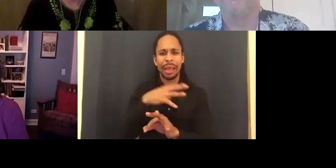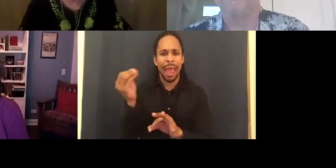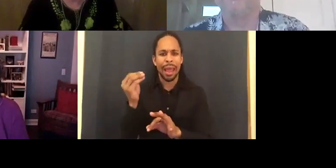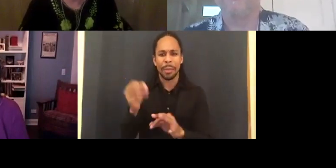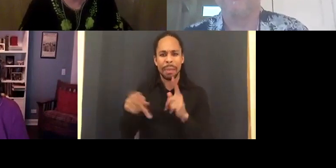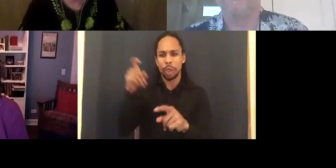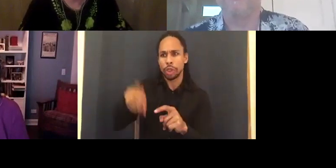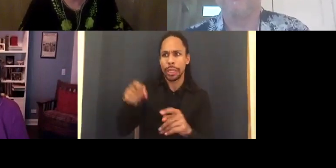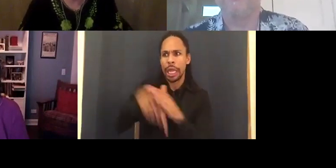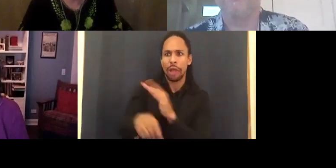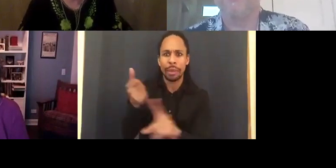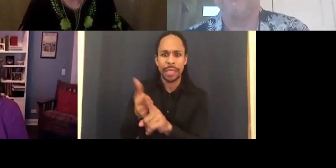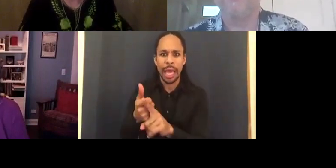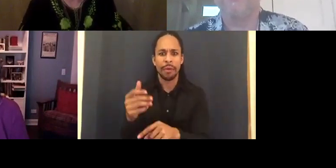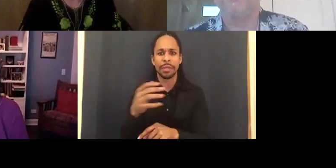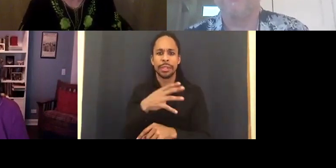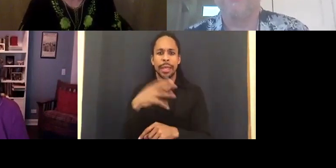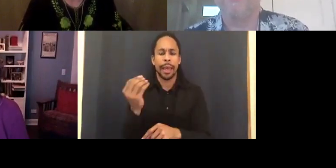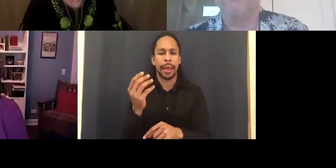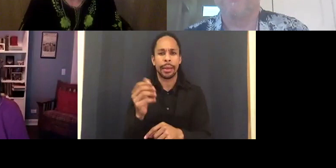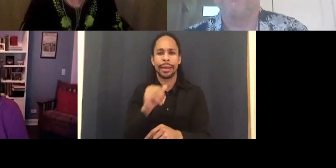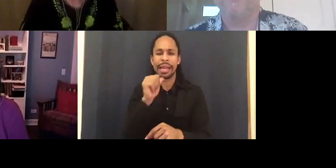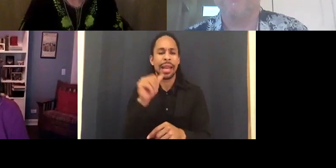we're about. That is inexcusable.